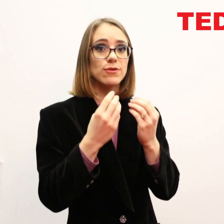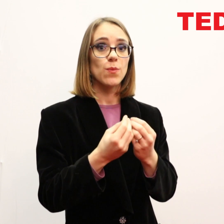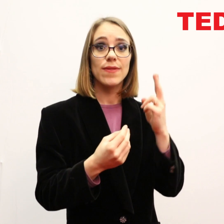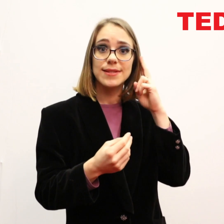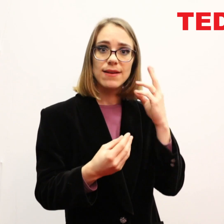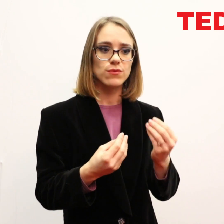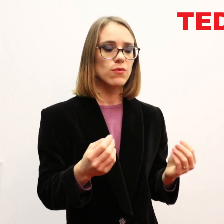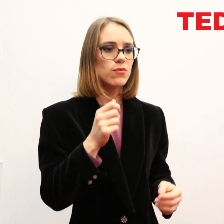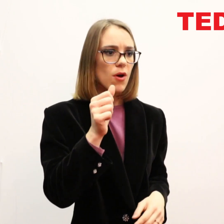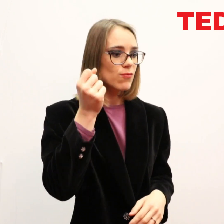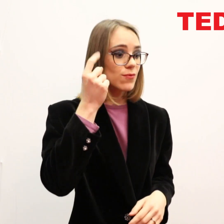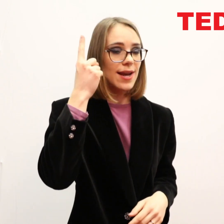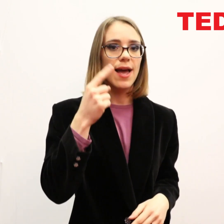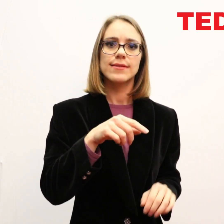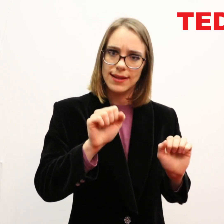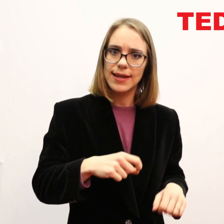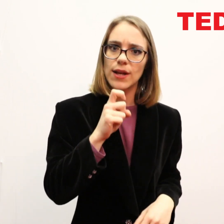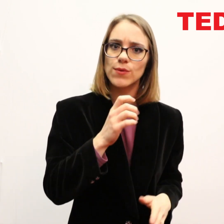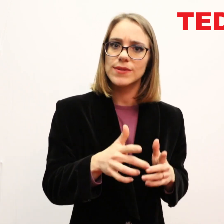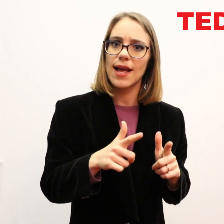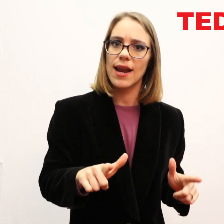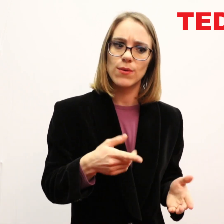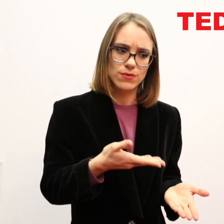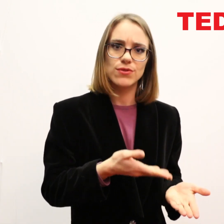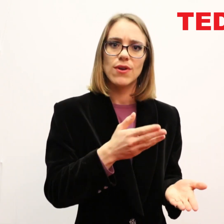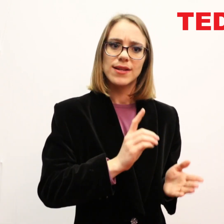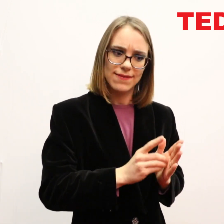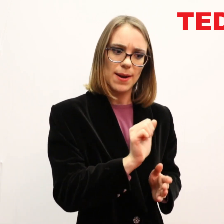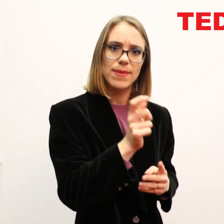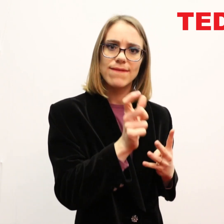But parents of deaf children don't realize that they can use sign language with their child